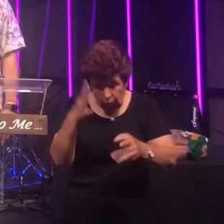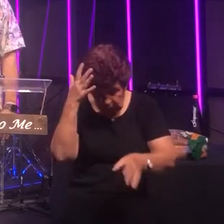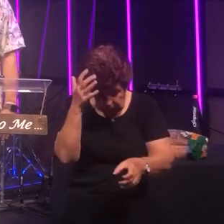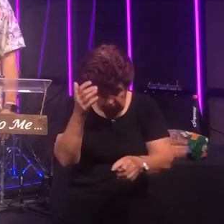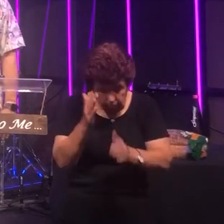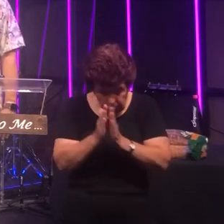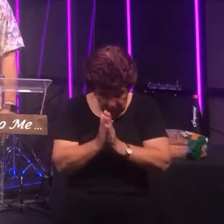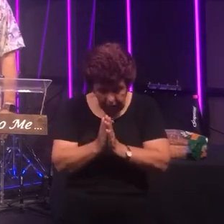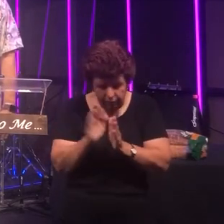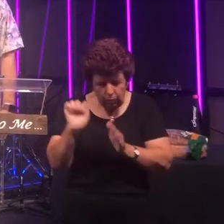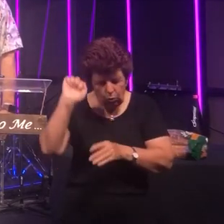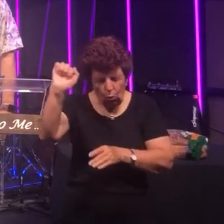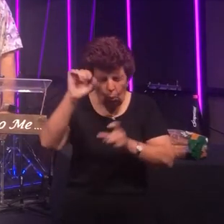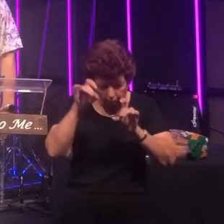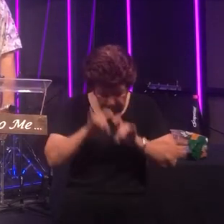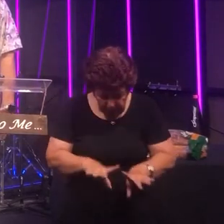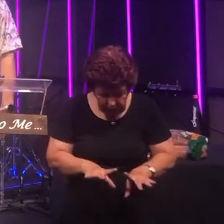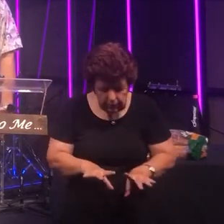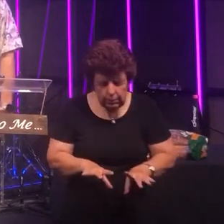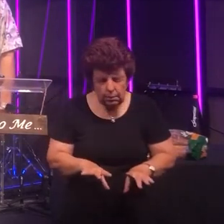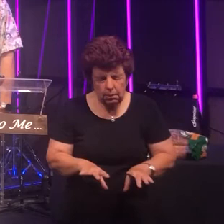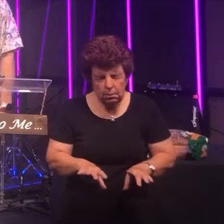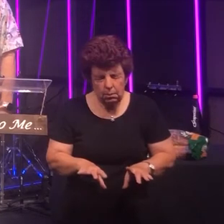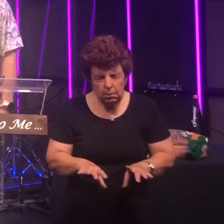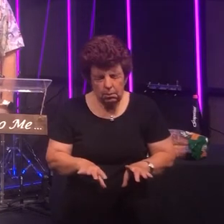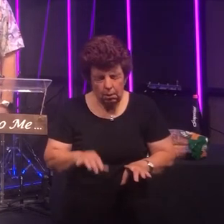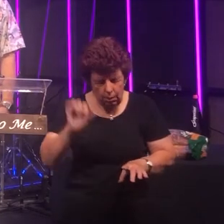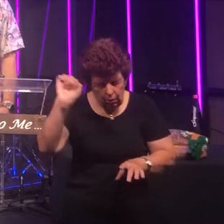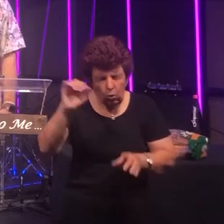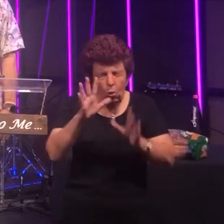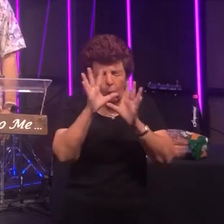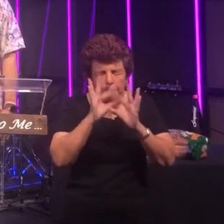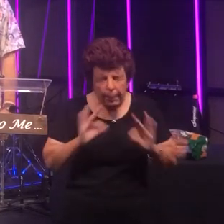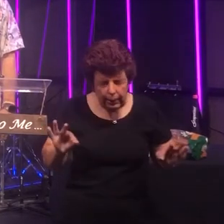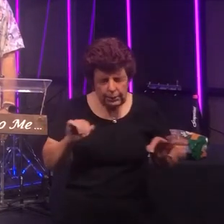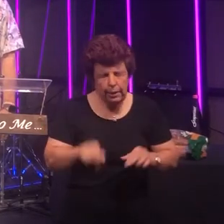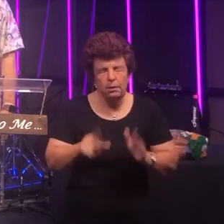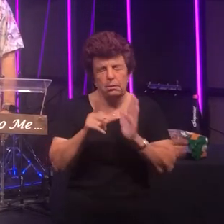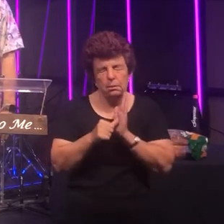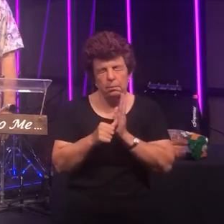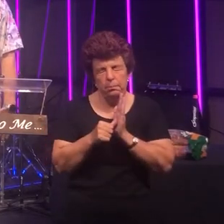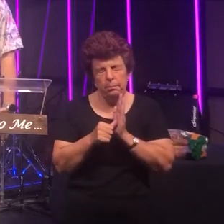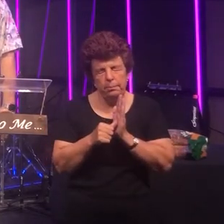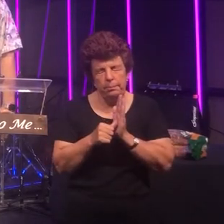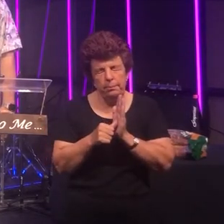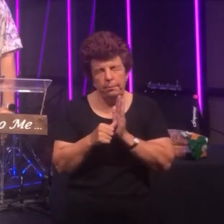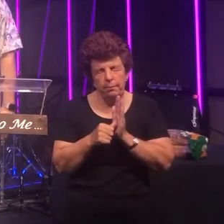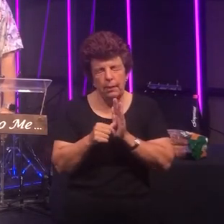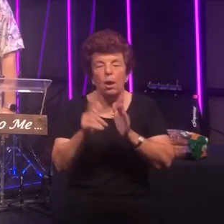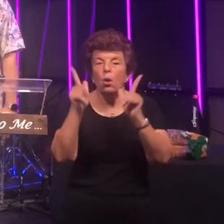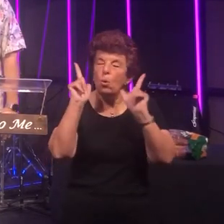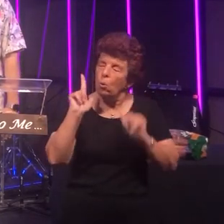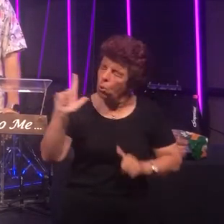blessing - for your peace at this time - and Lord we do thank you that we